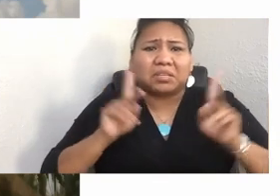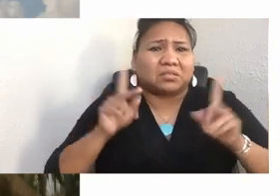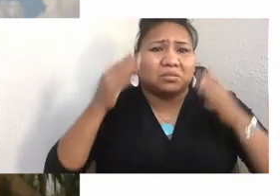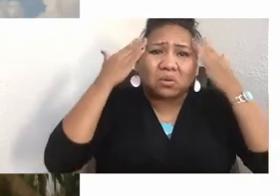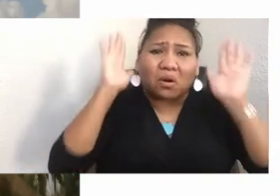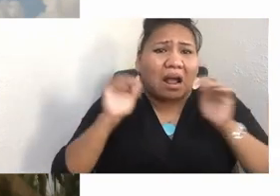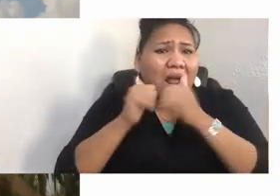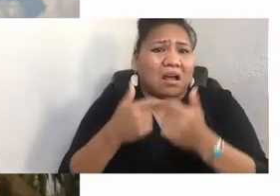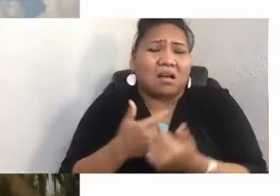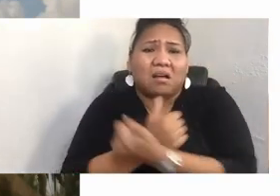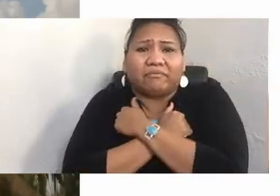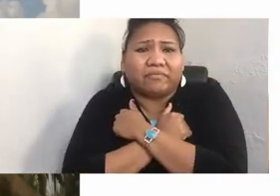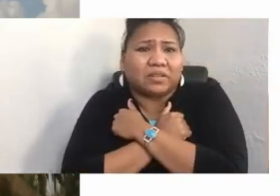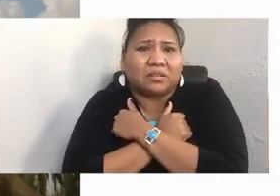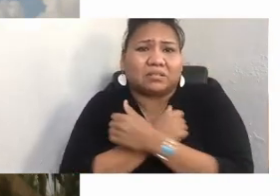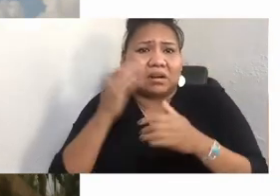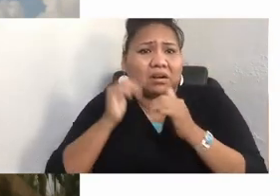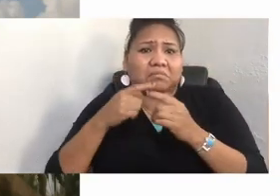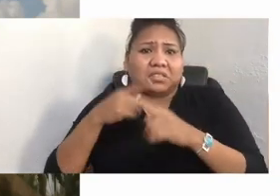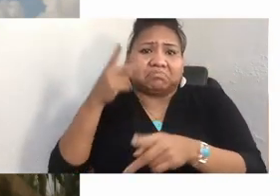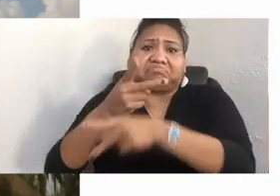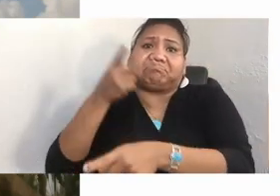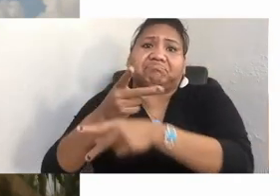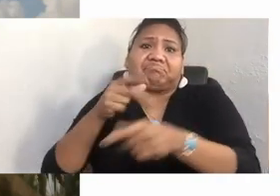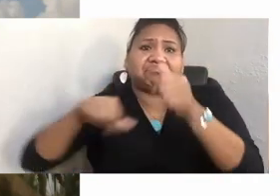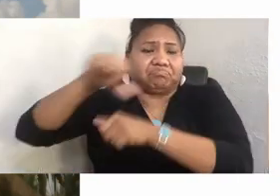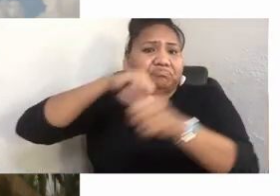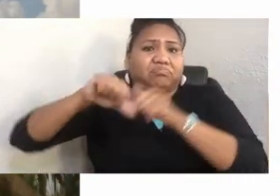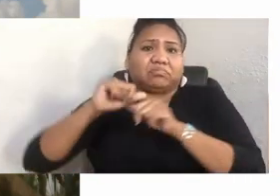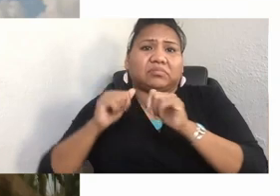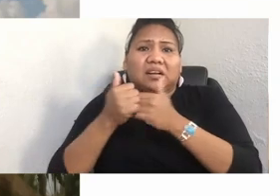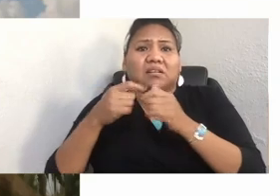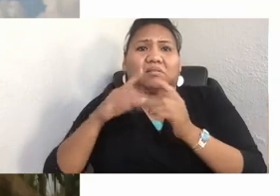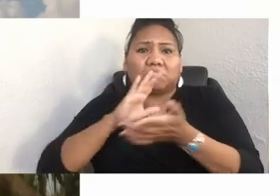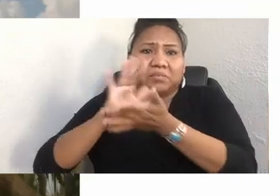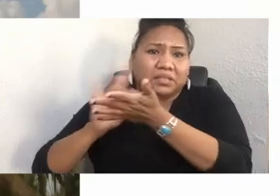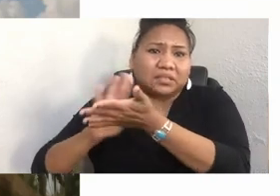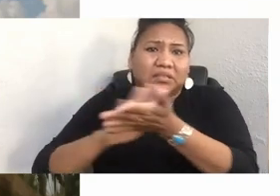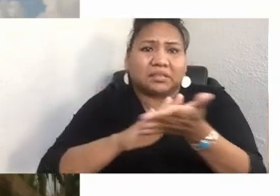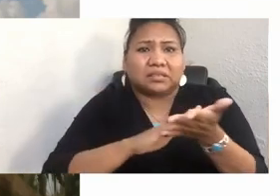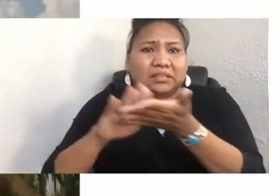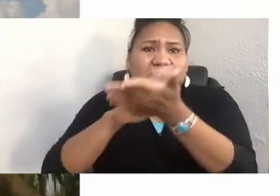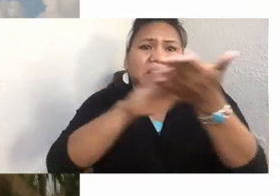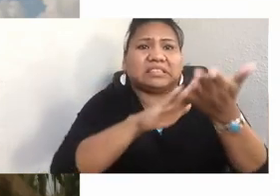how to do all the domestic chores. And they'd take care of themselves in terms of hygiene.